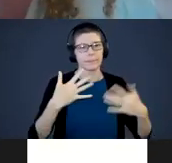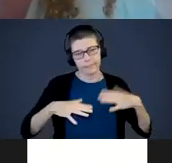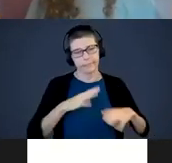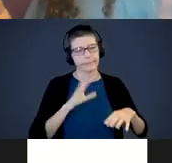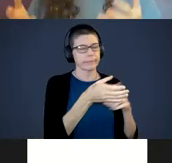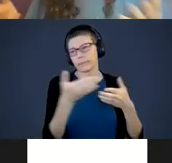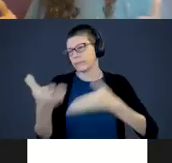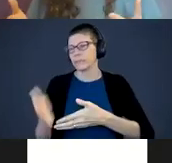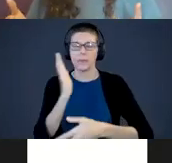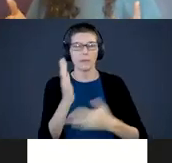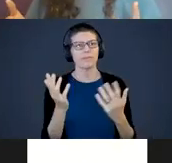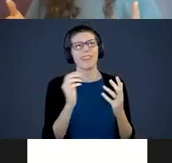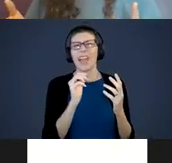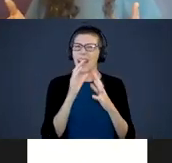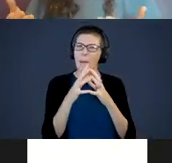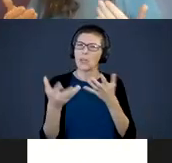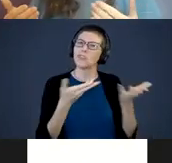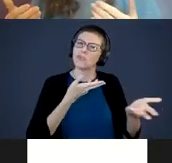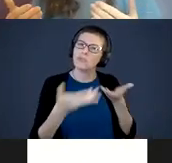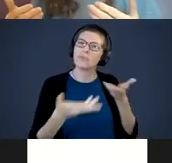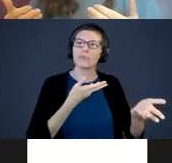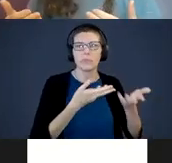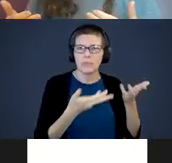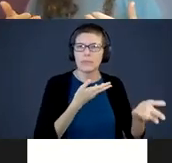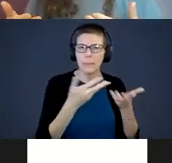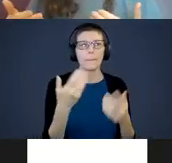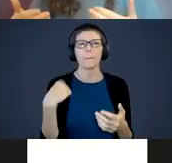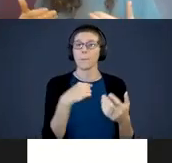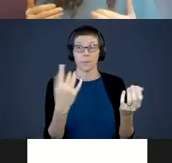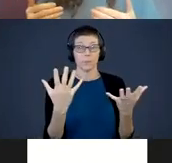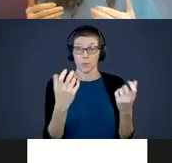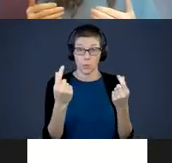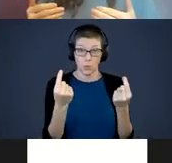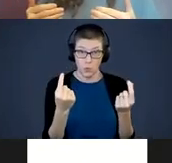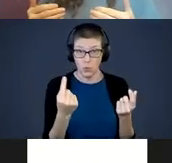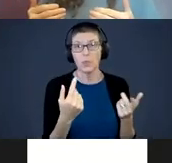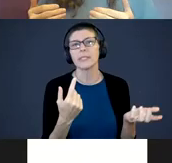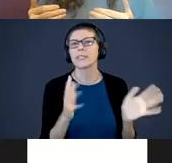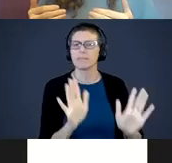there isn’t a lot of interaction. What we want to do is step back from that and say, “how can